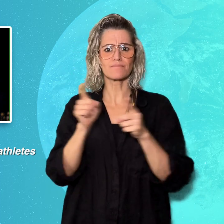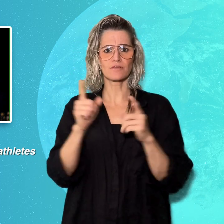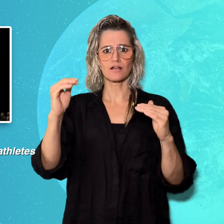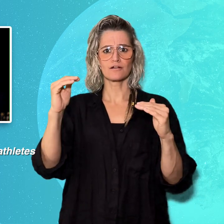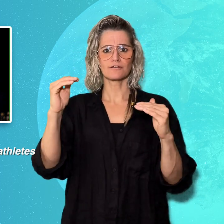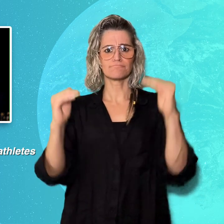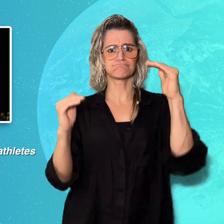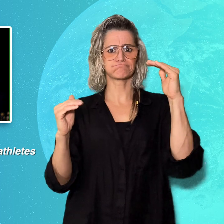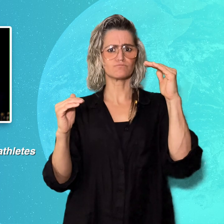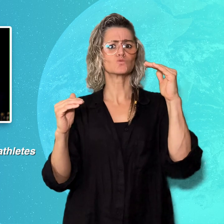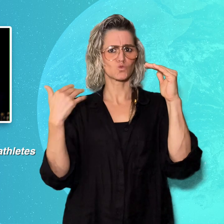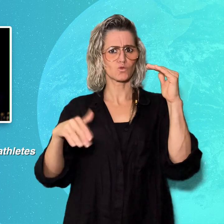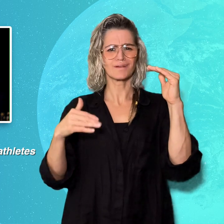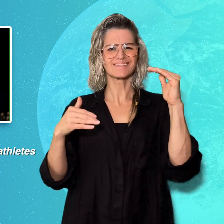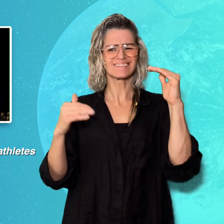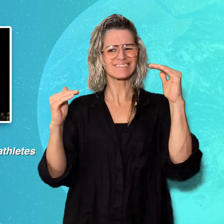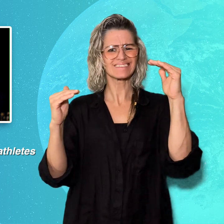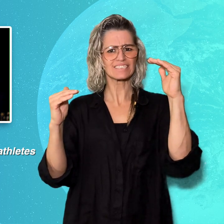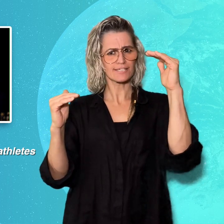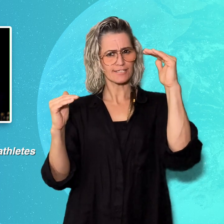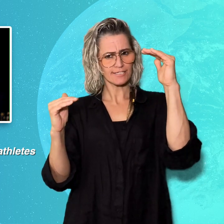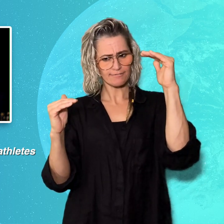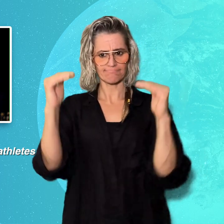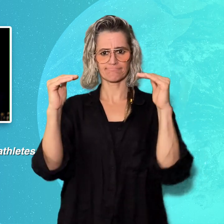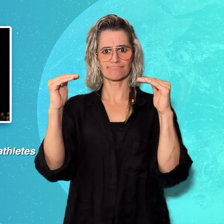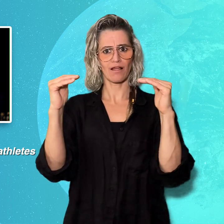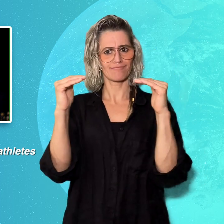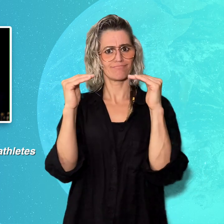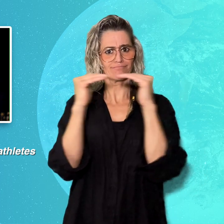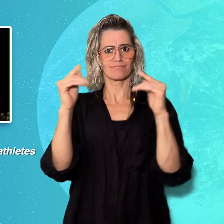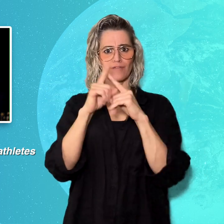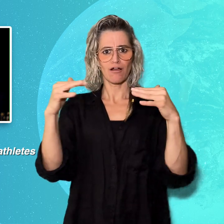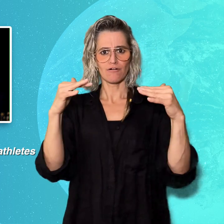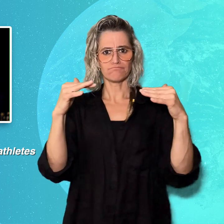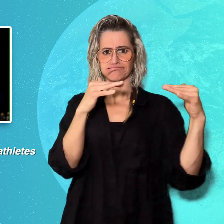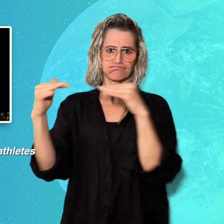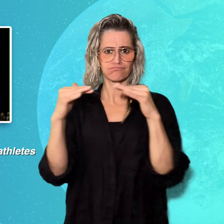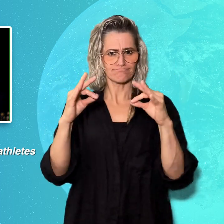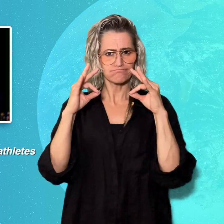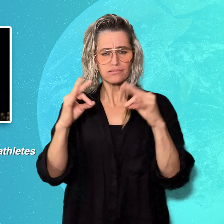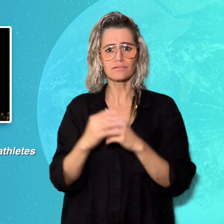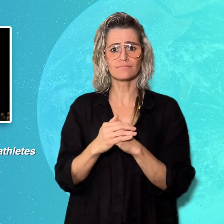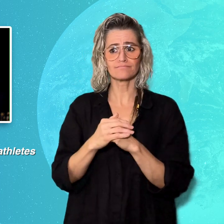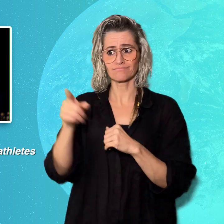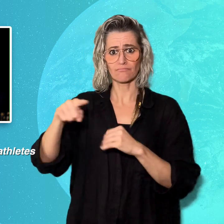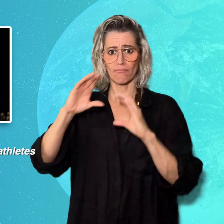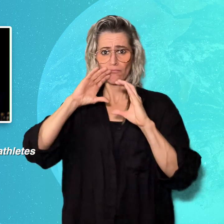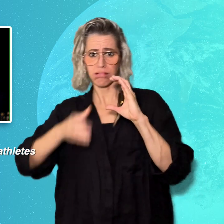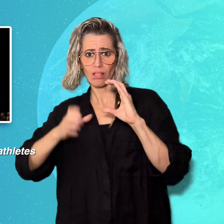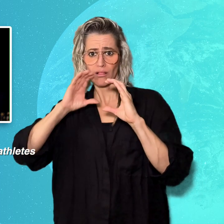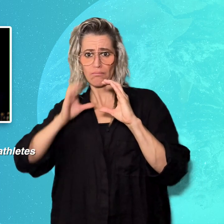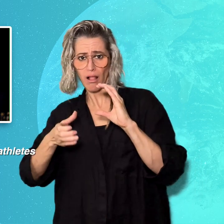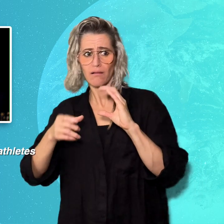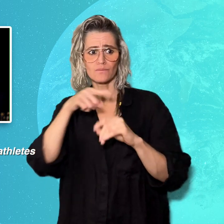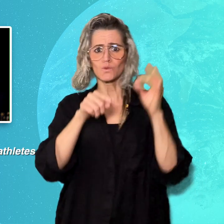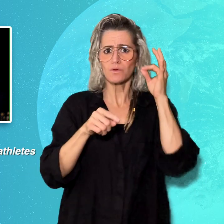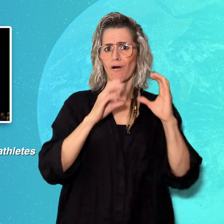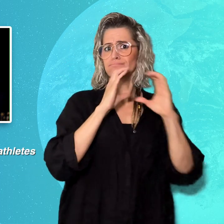initial goal was to decrease the exclusion gap between